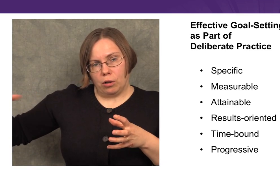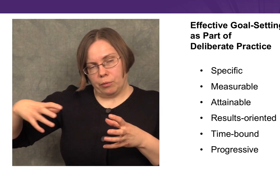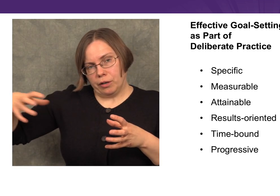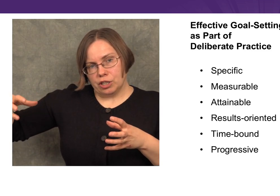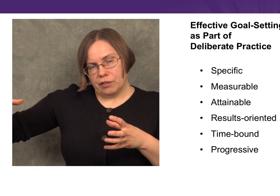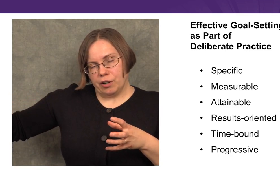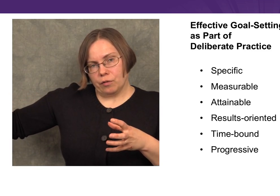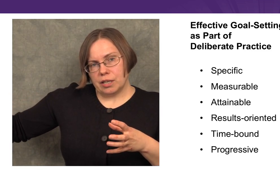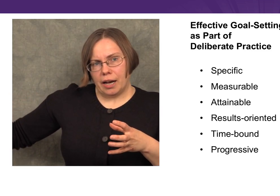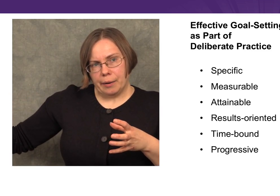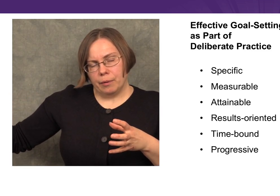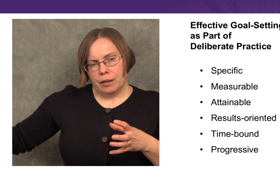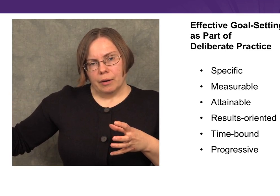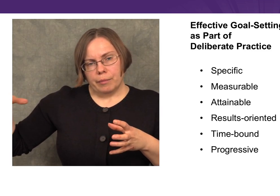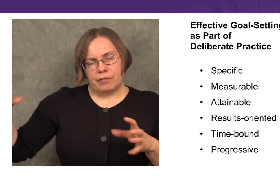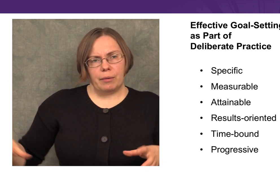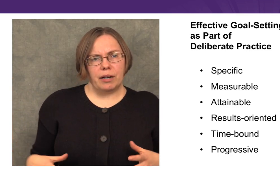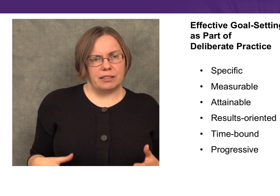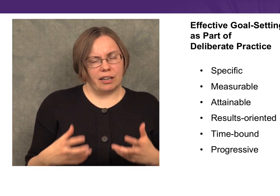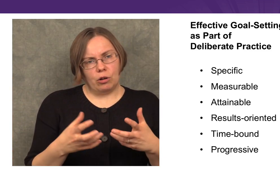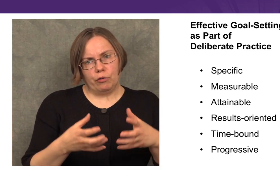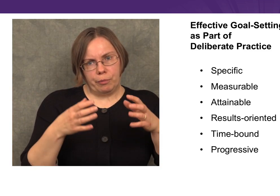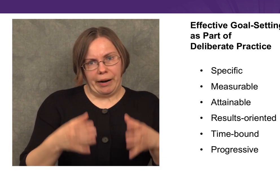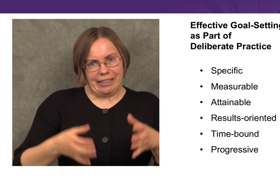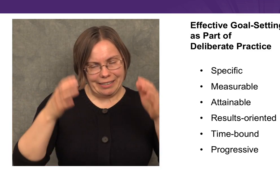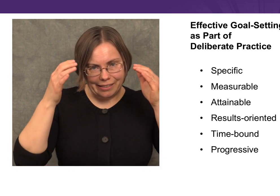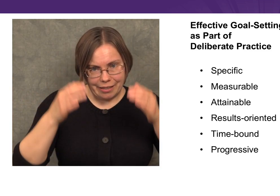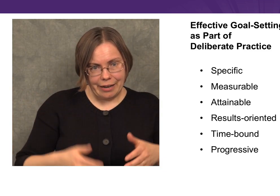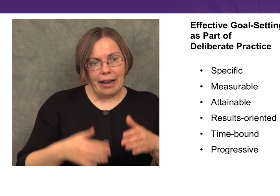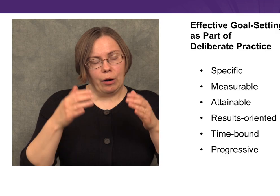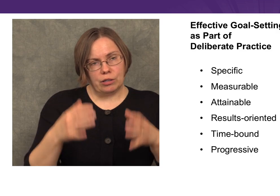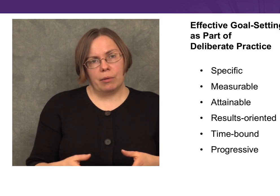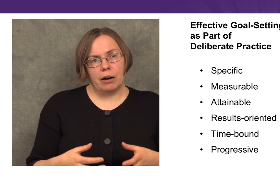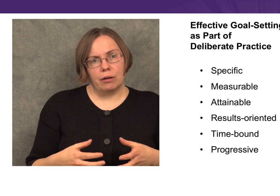that we’re achieving over time, but if I’m going to set a goal for practice today or tomorrow,